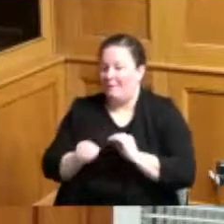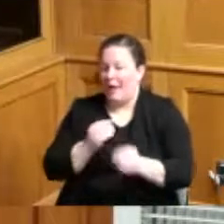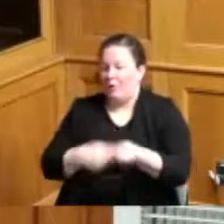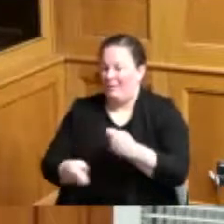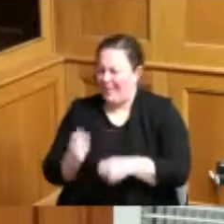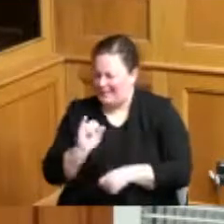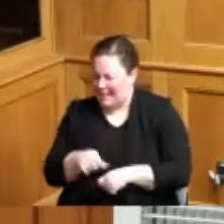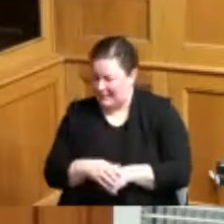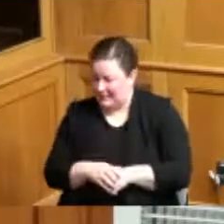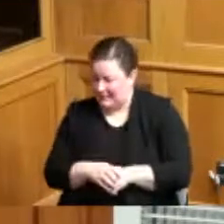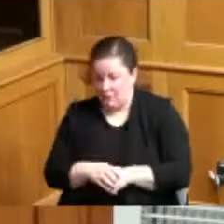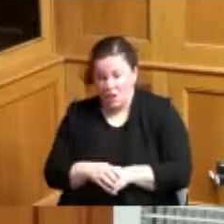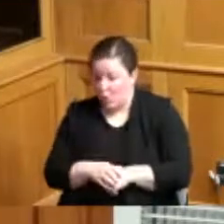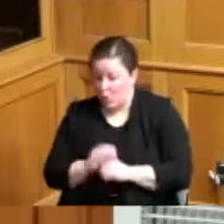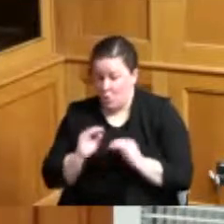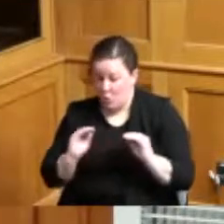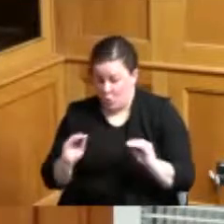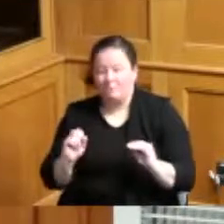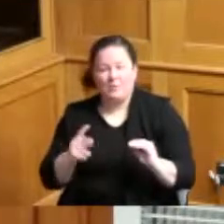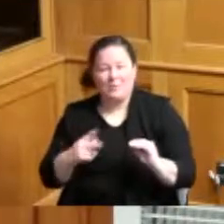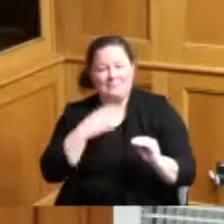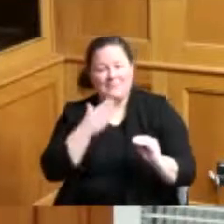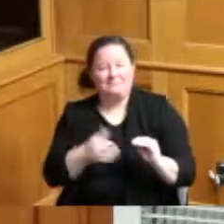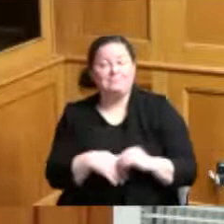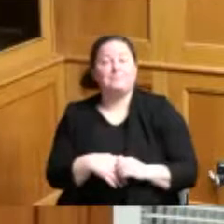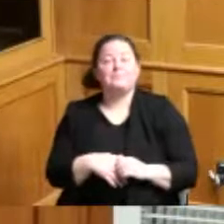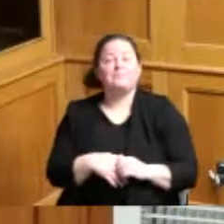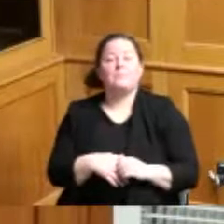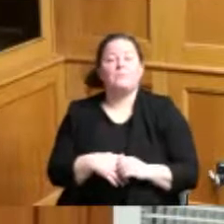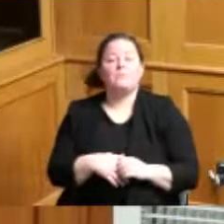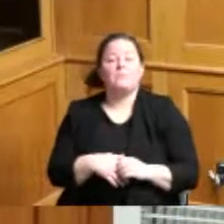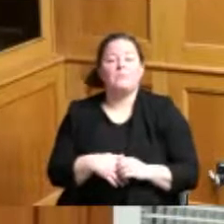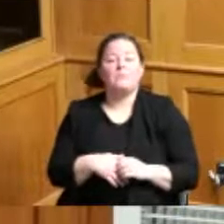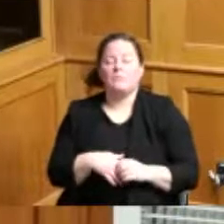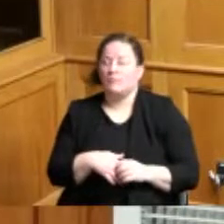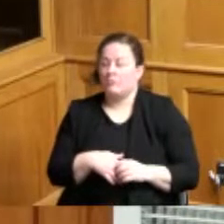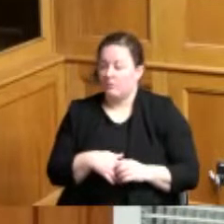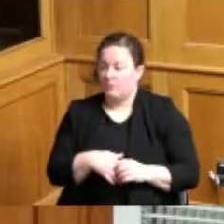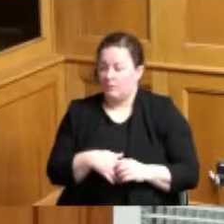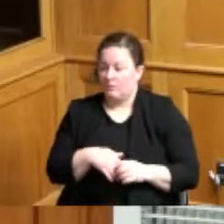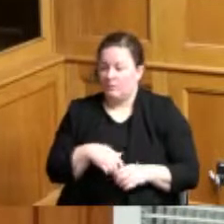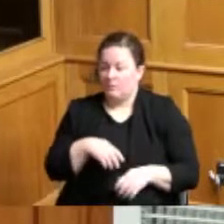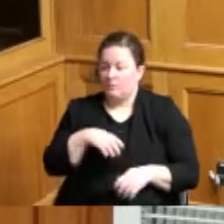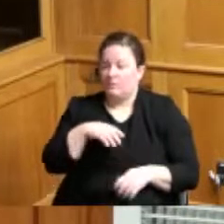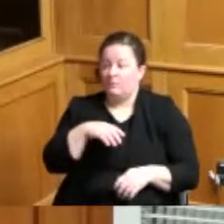okay thank you okay should there be not since there's no no comments I would recommend